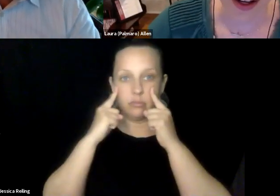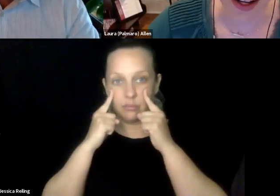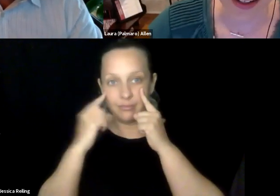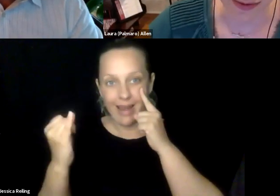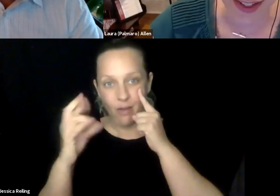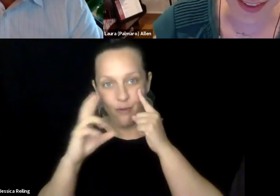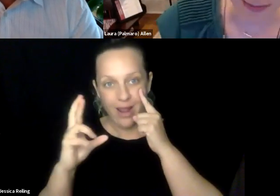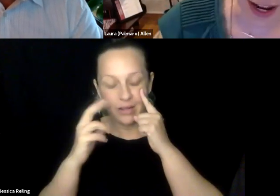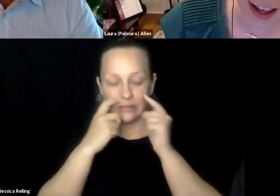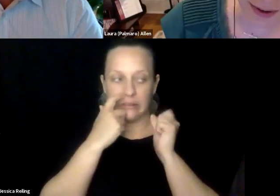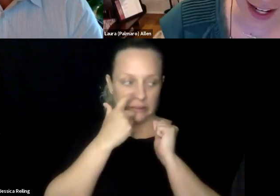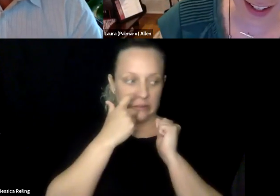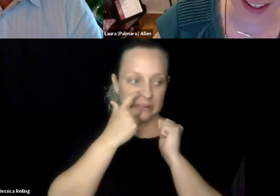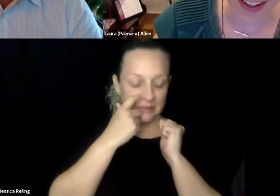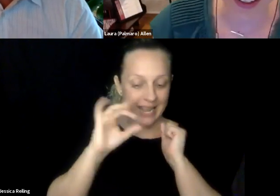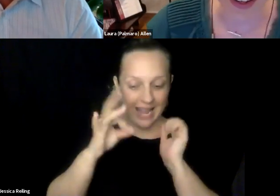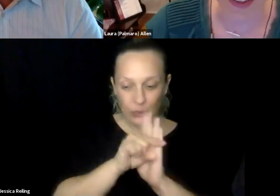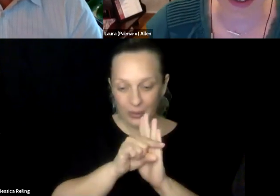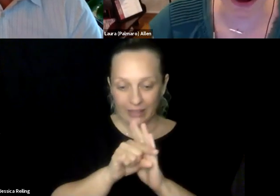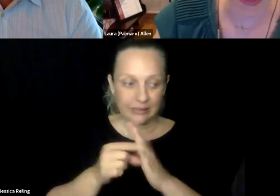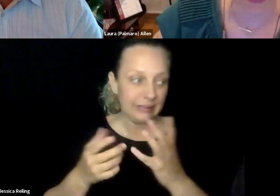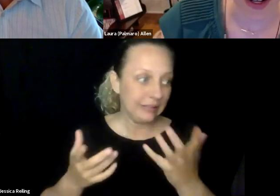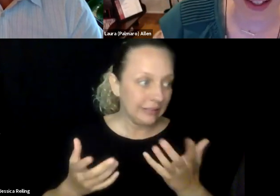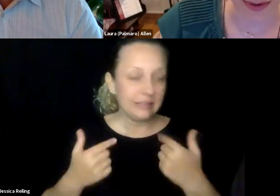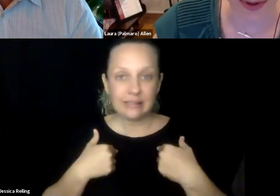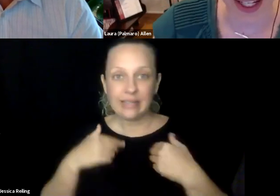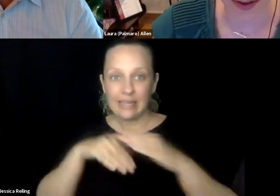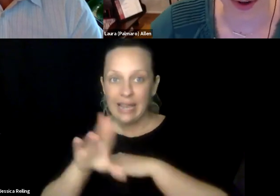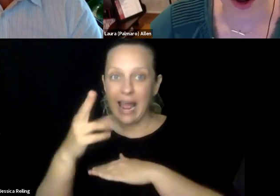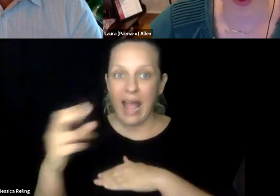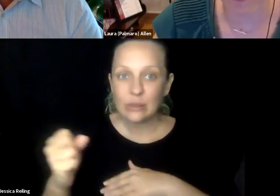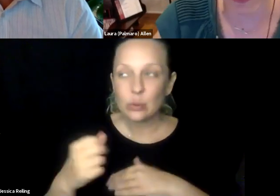a drastic period of change when I was 14 and all of a sudden this was in